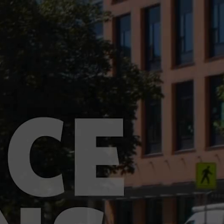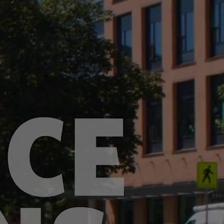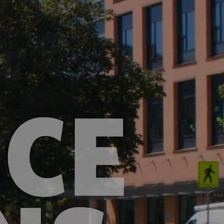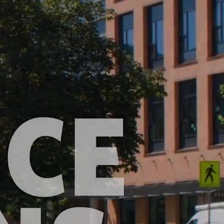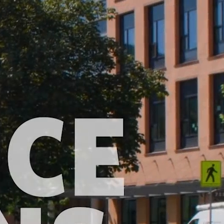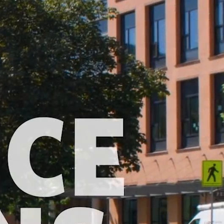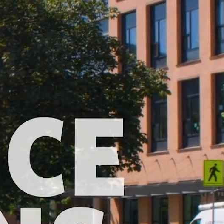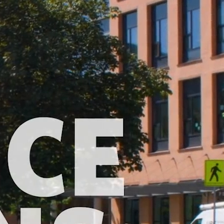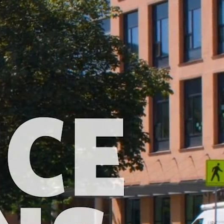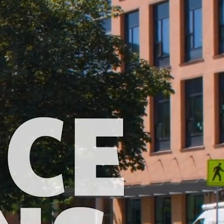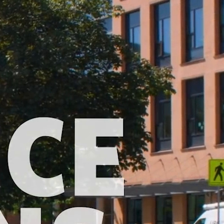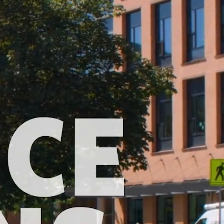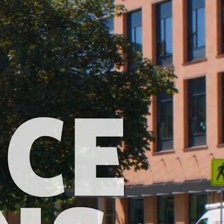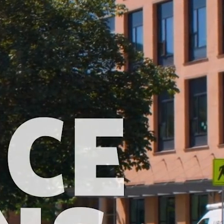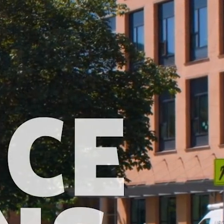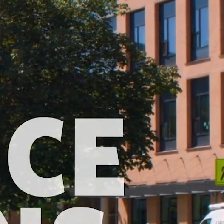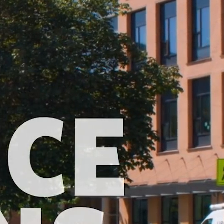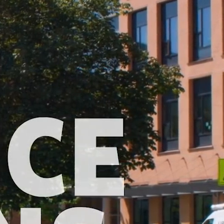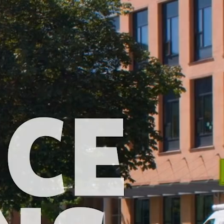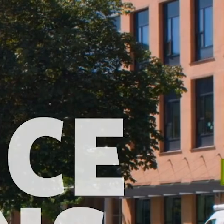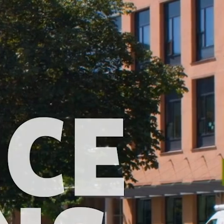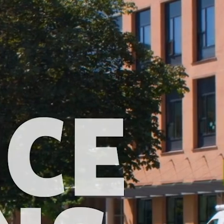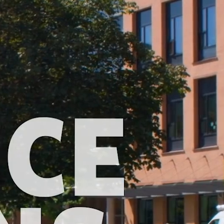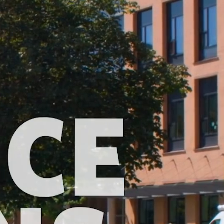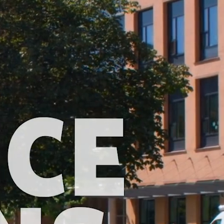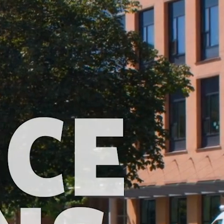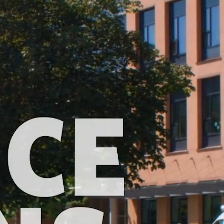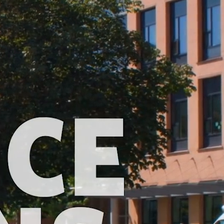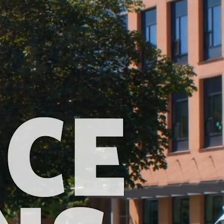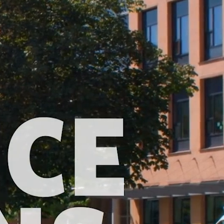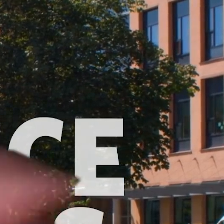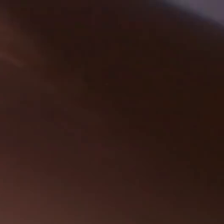upbeat music